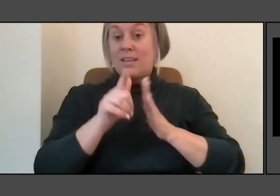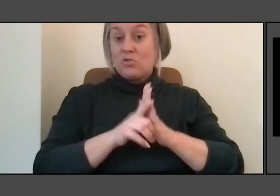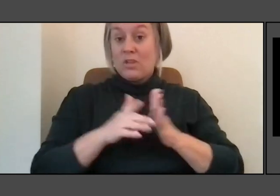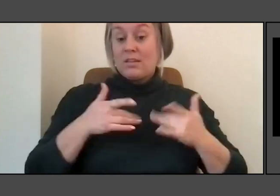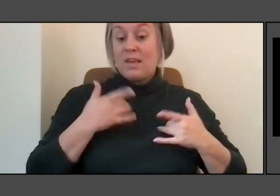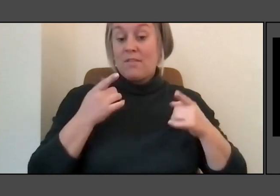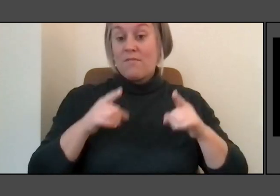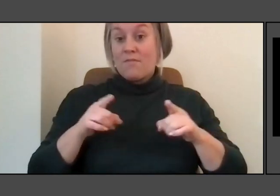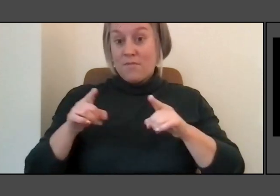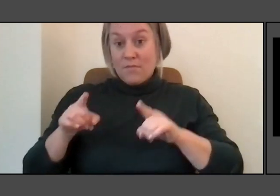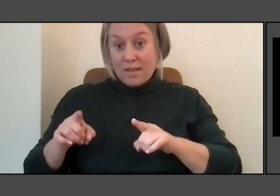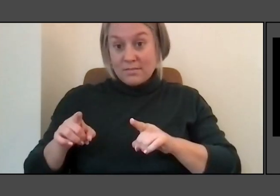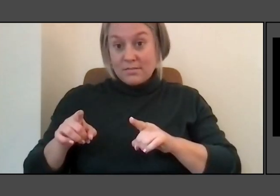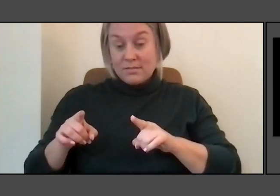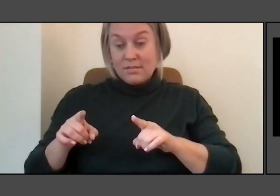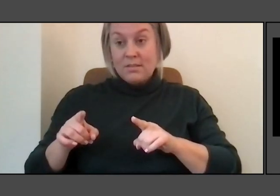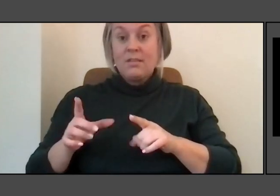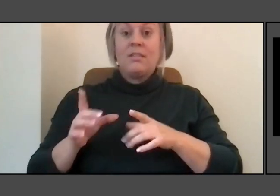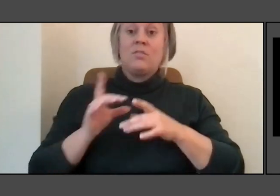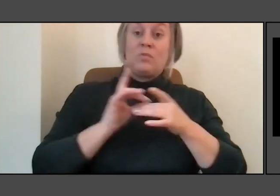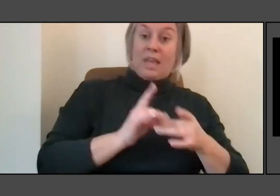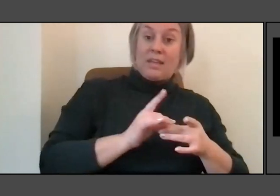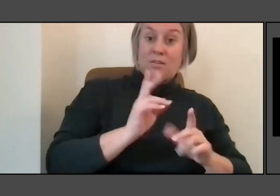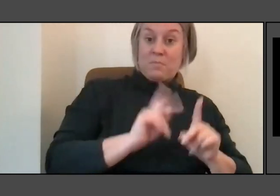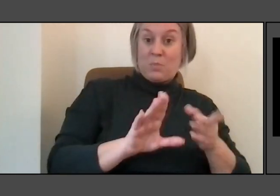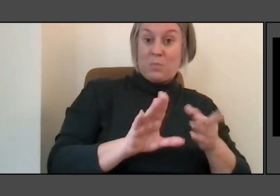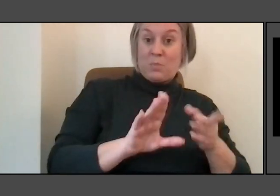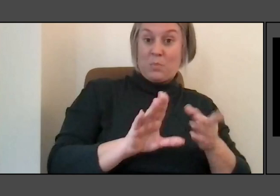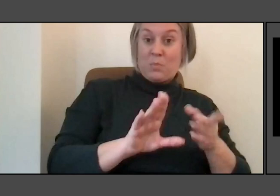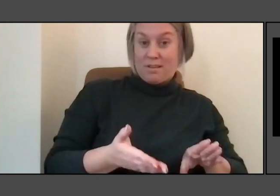So again, what it's goal is to teach a brief history to make